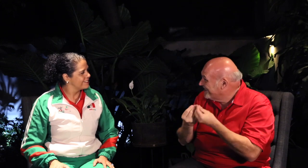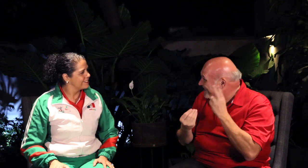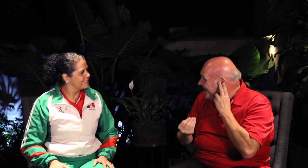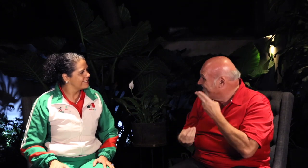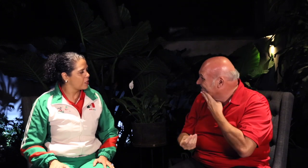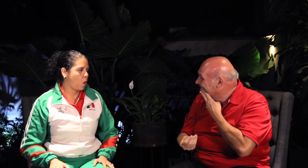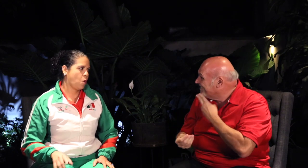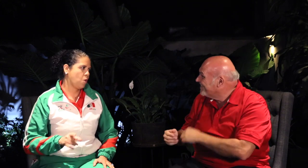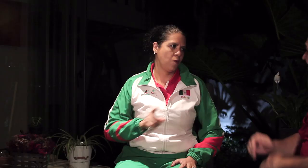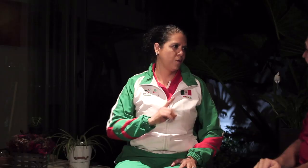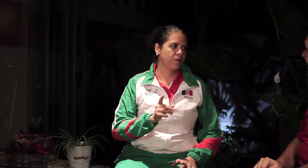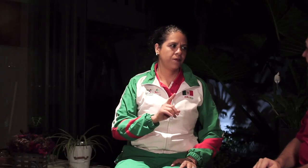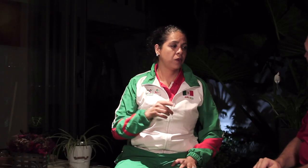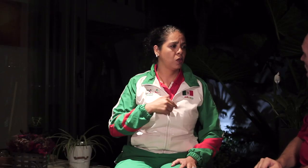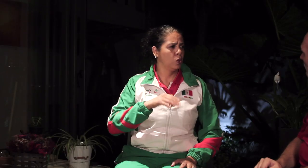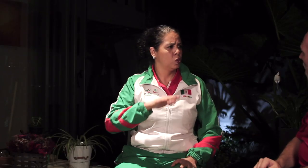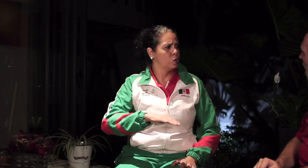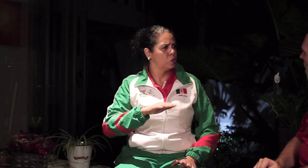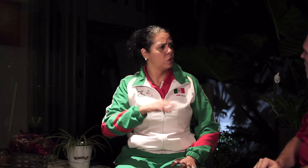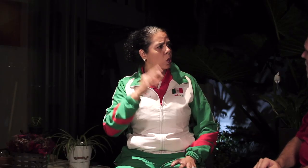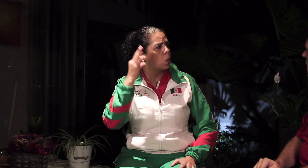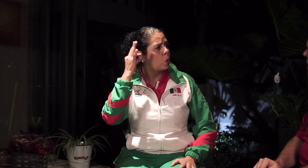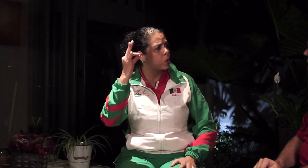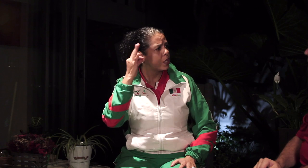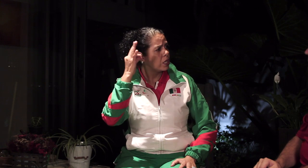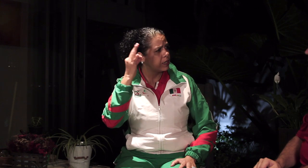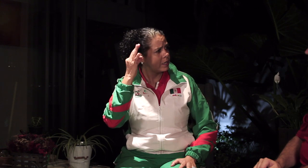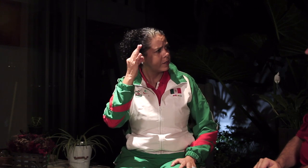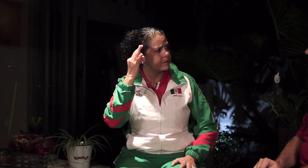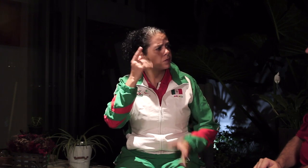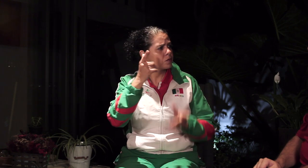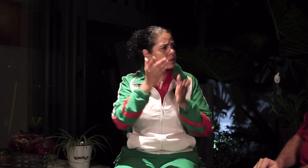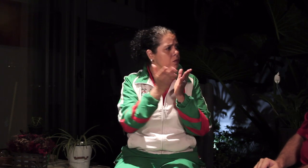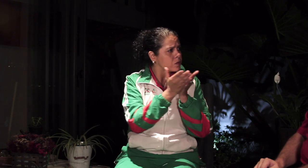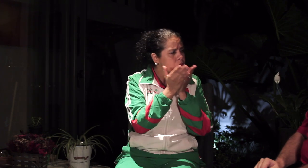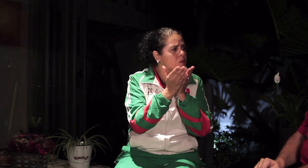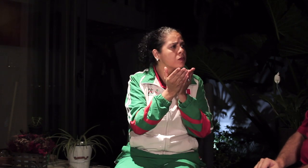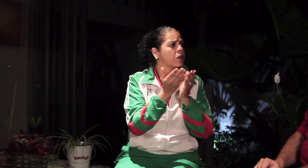with Deaf people only? [Xochitl]: No. When I was young,